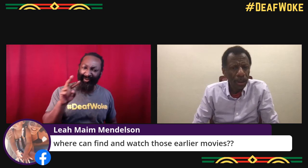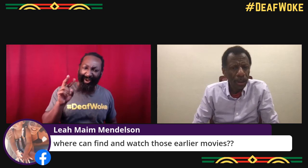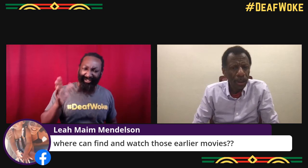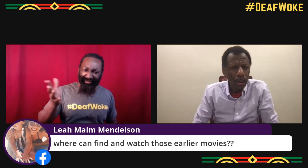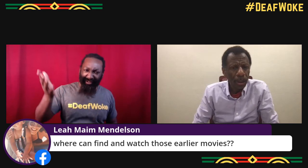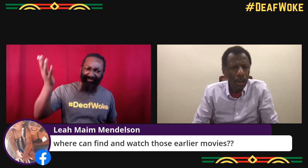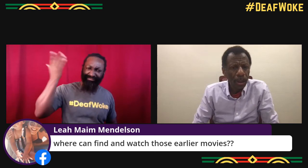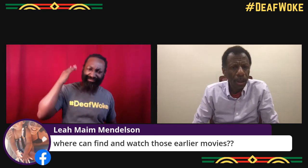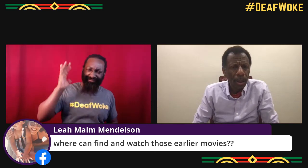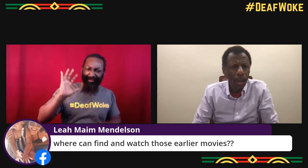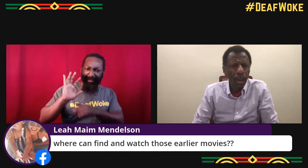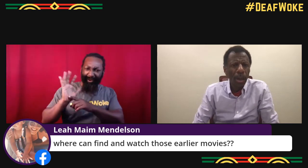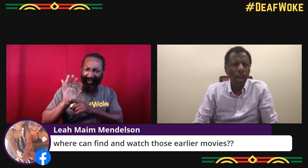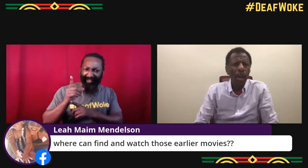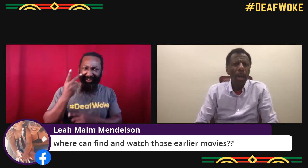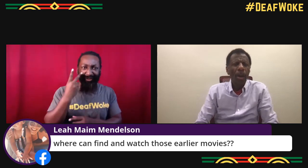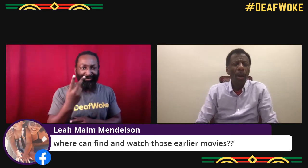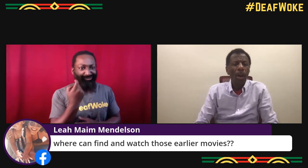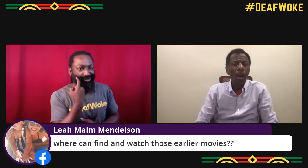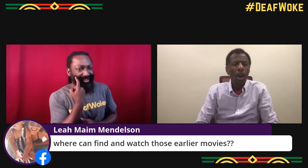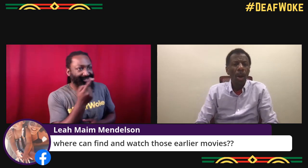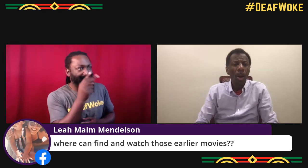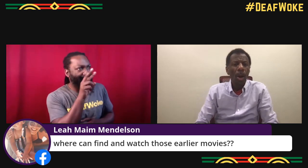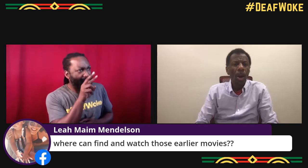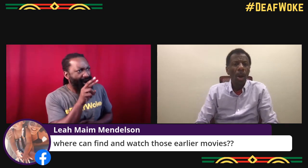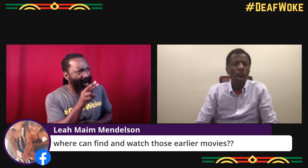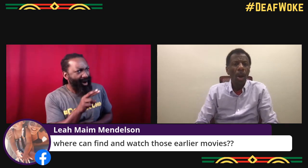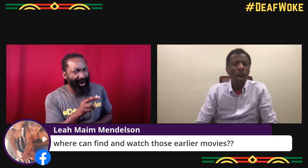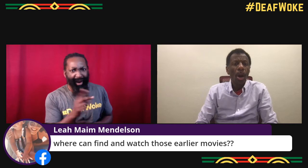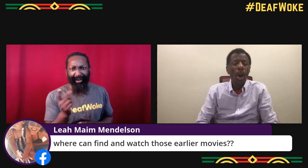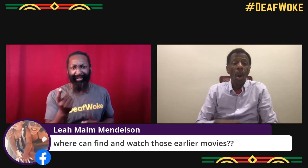And where can we watch those earlier movies that you were a part of?